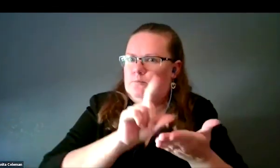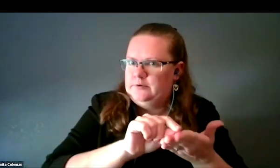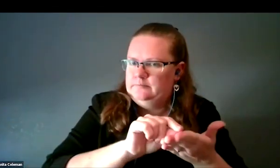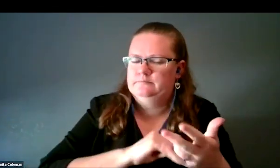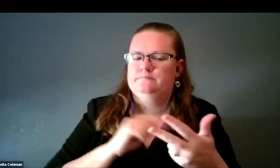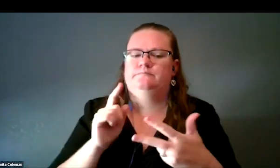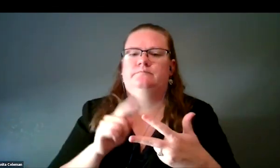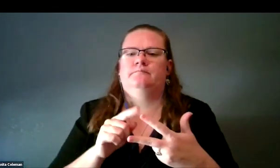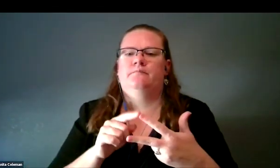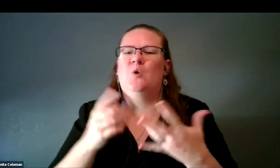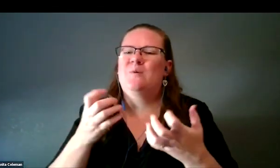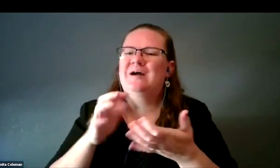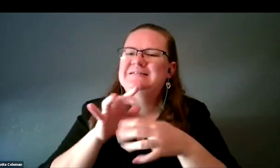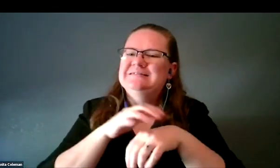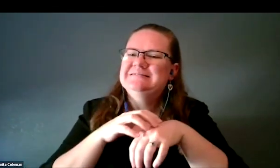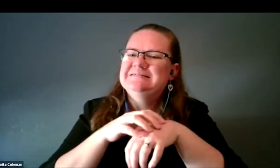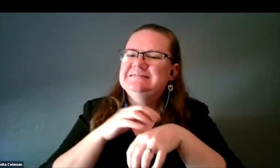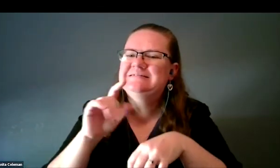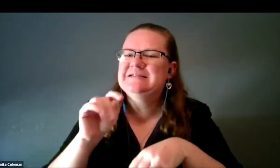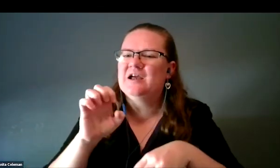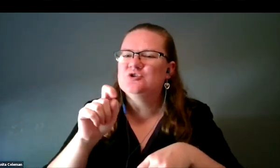We wanted to put textures instead of color,